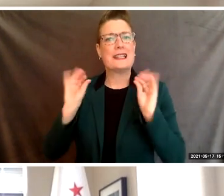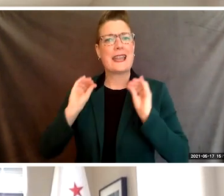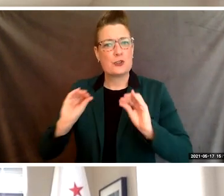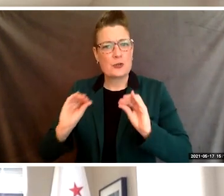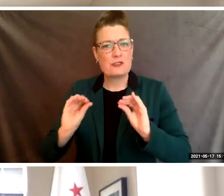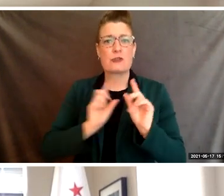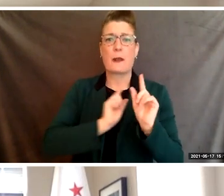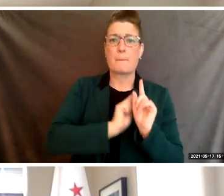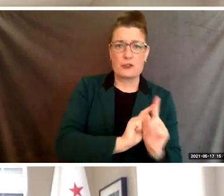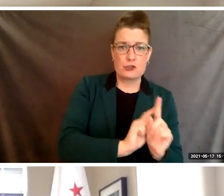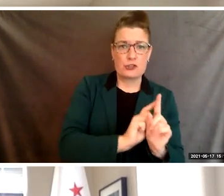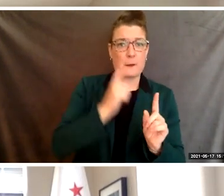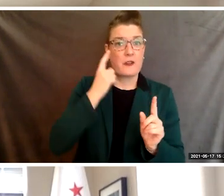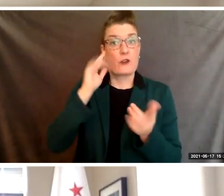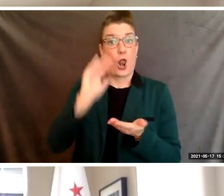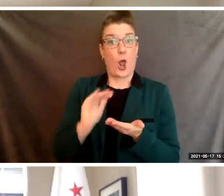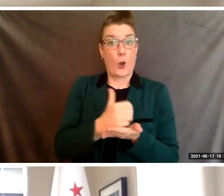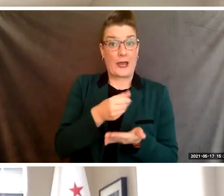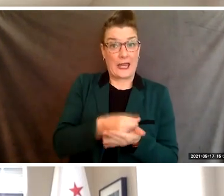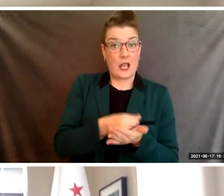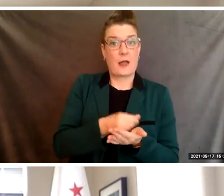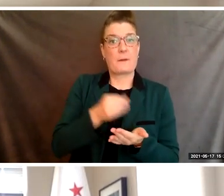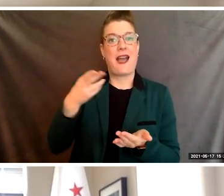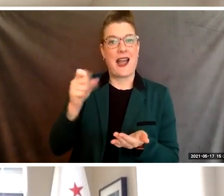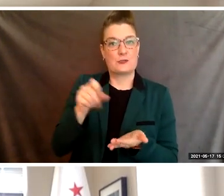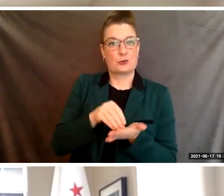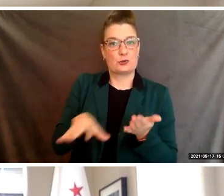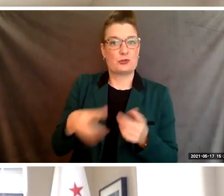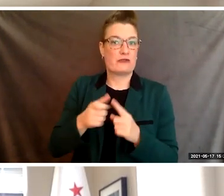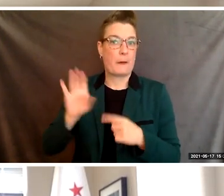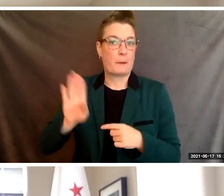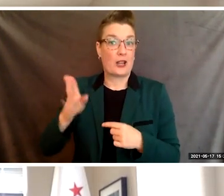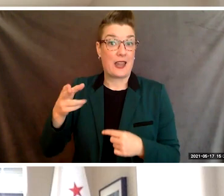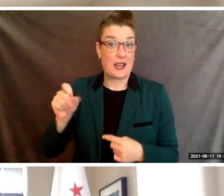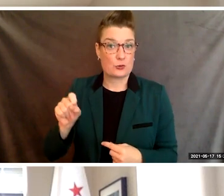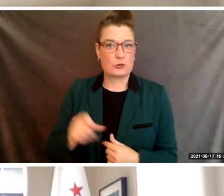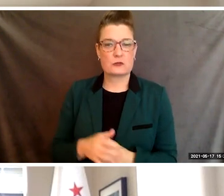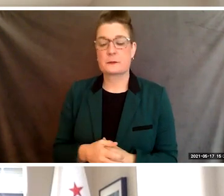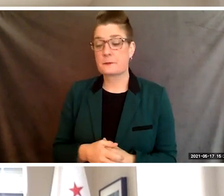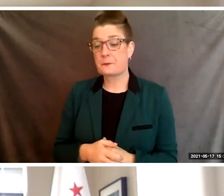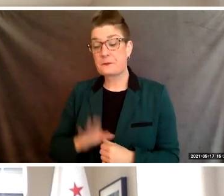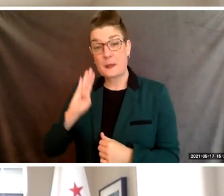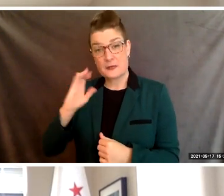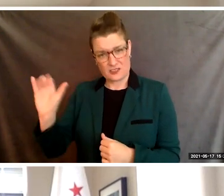to low income Berkeley high school students. BCC has also played in leadership role